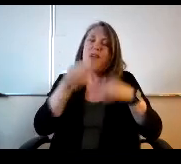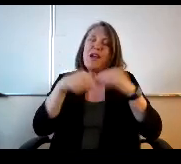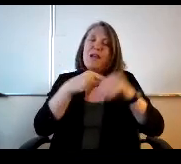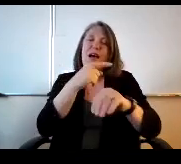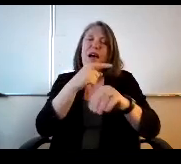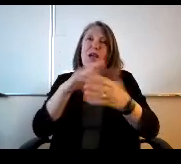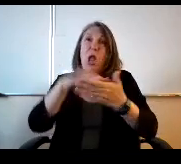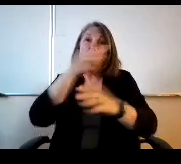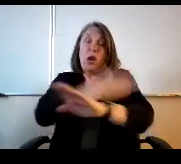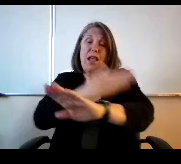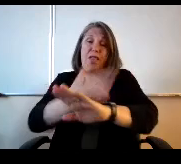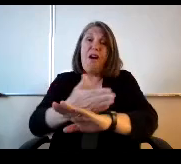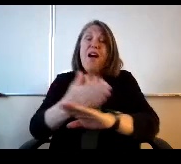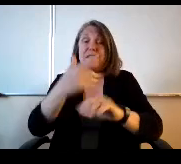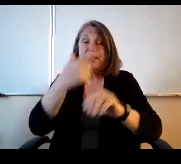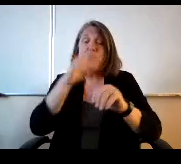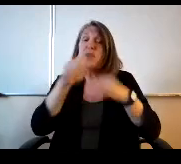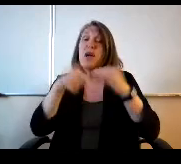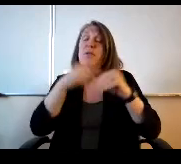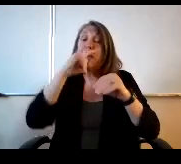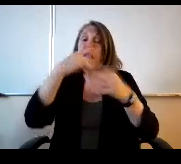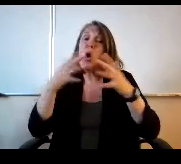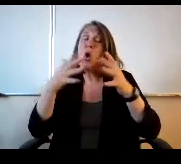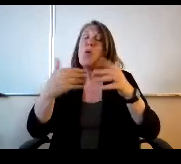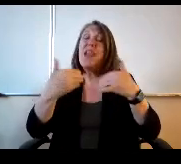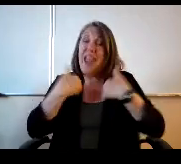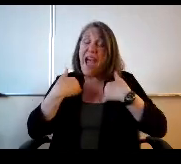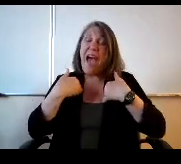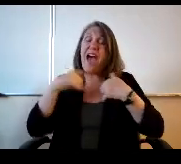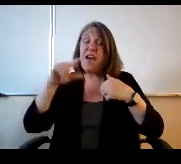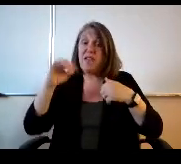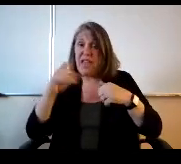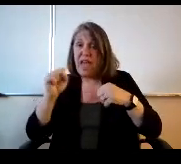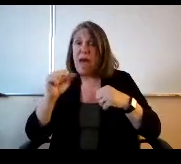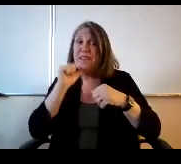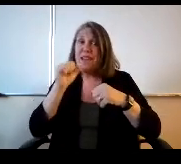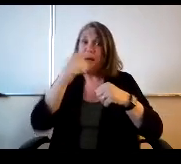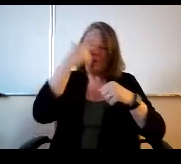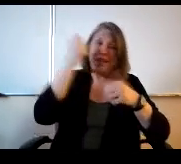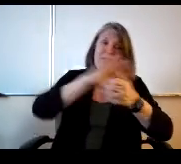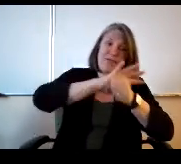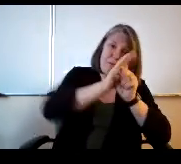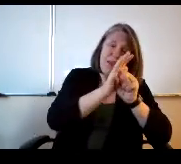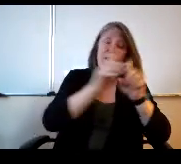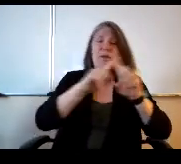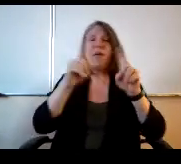already to be able to do that. And there are a number of things that teachers have come up with to say